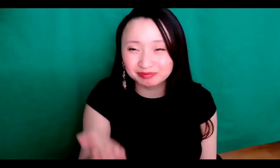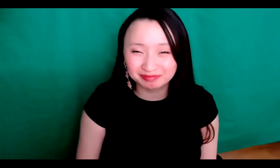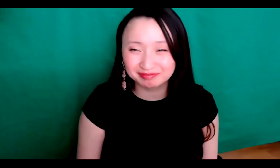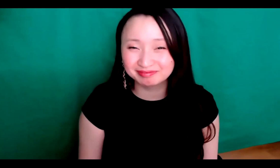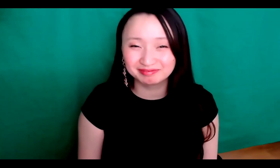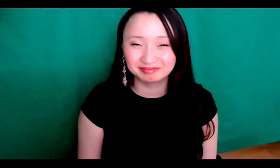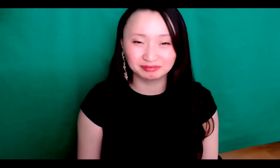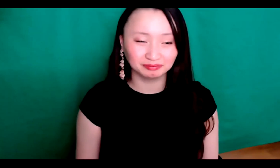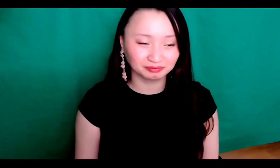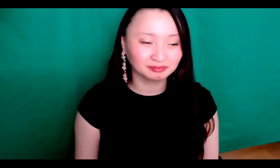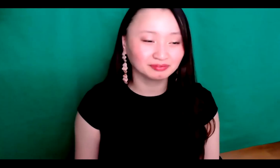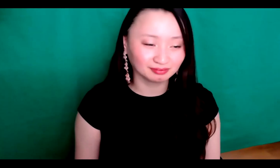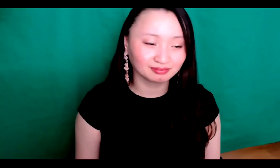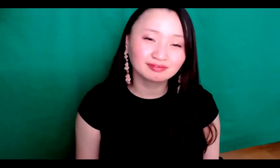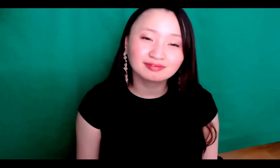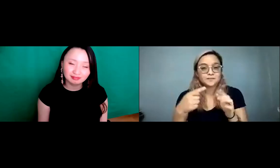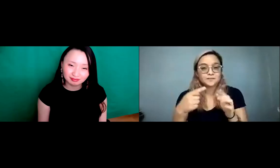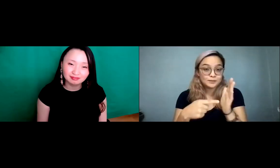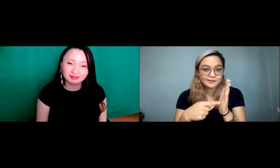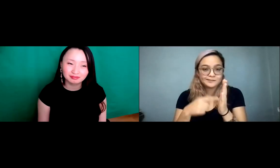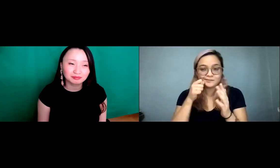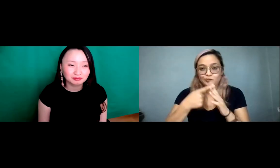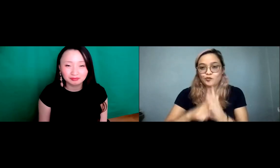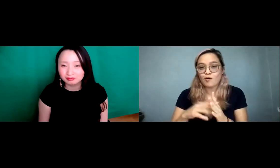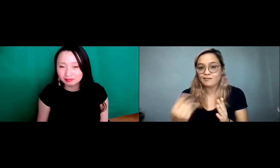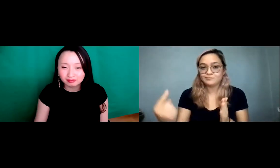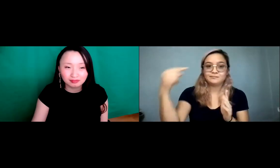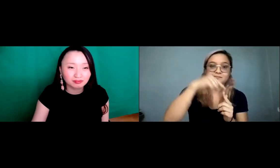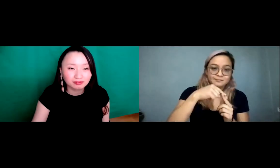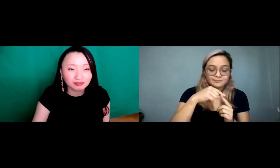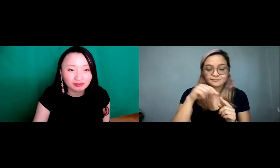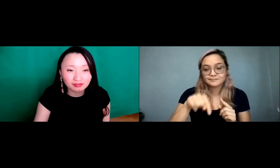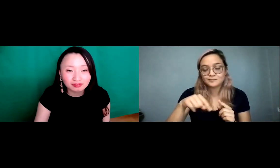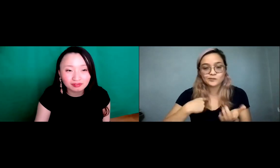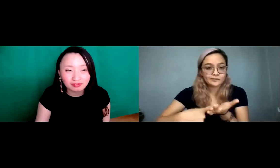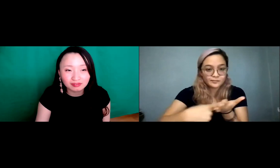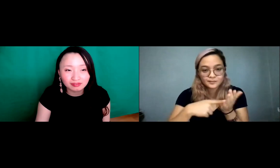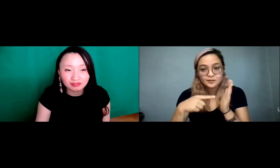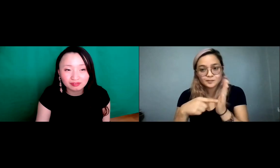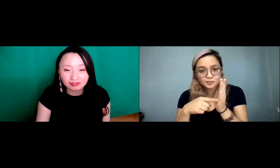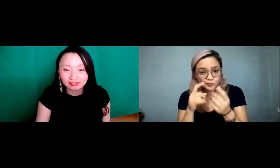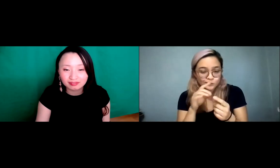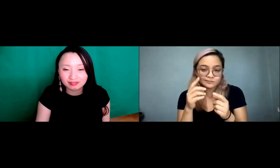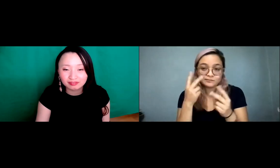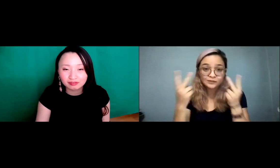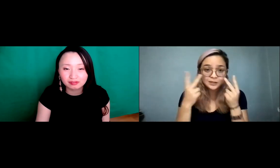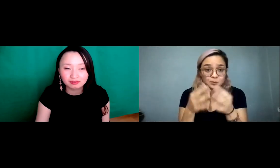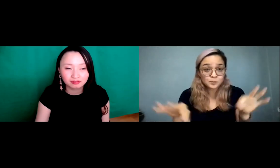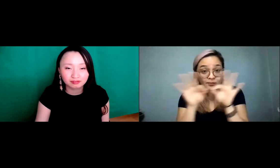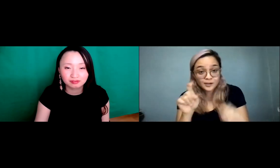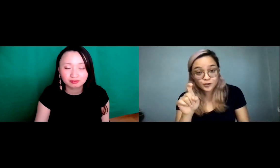Yeah. Sachiko, did you want to say something? Yeah, I want to go back to the conversation